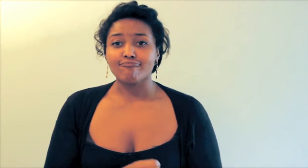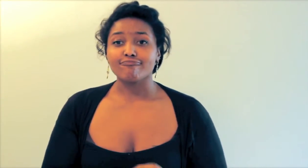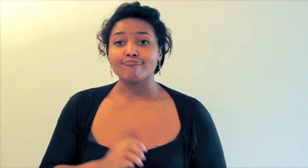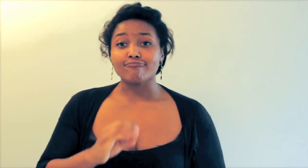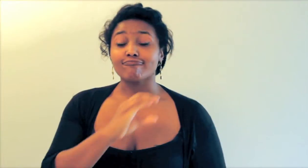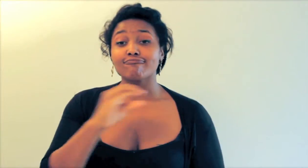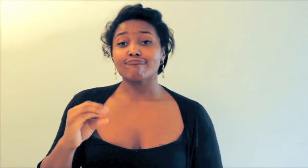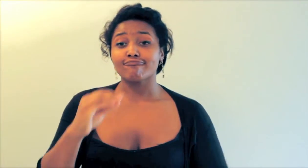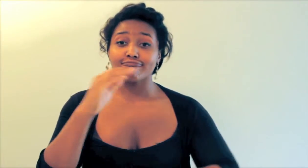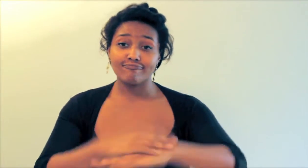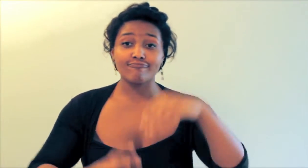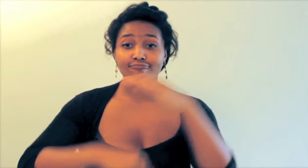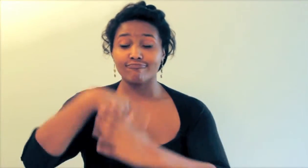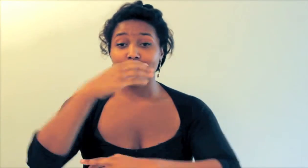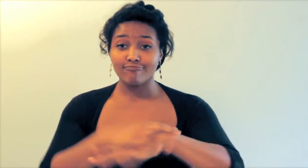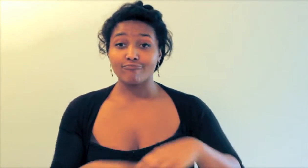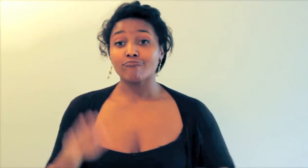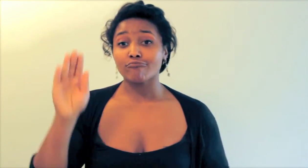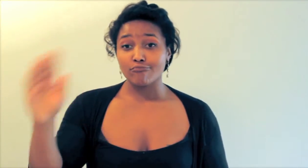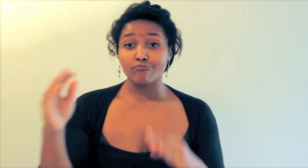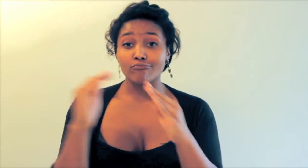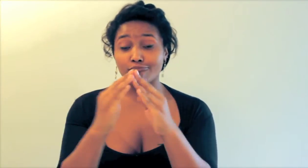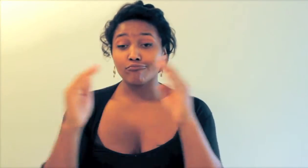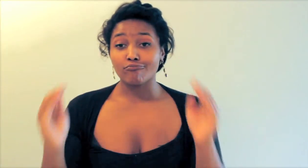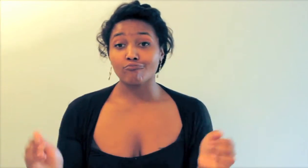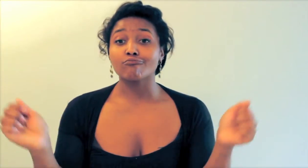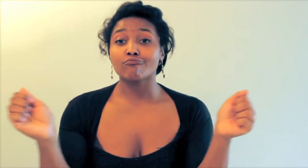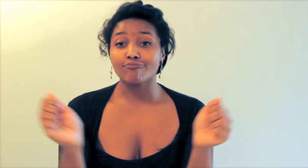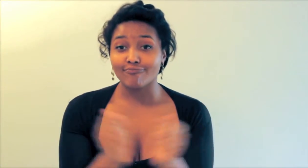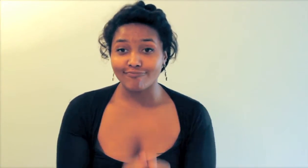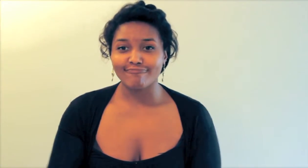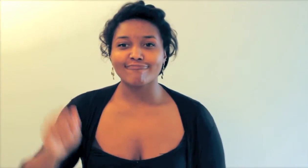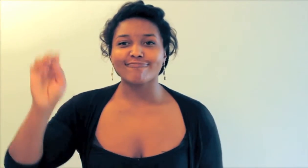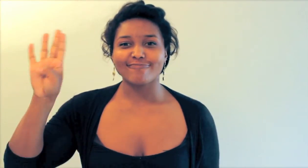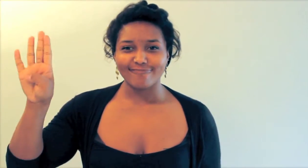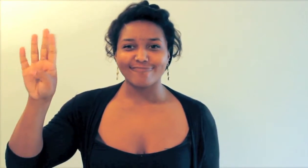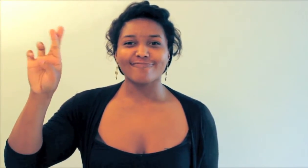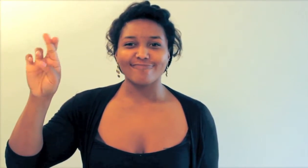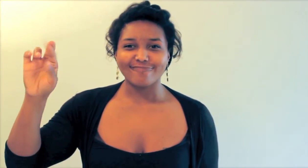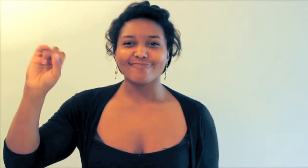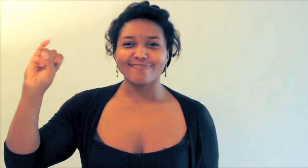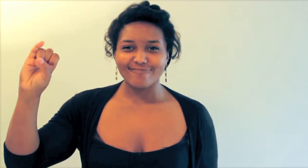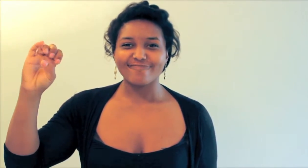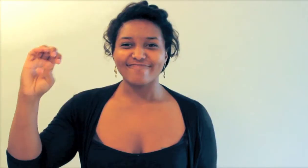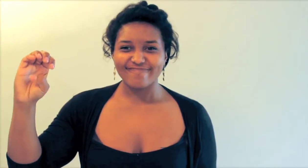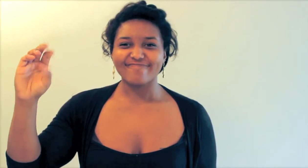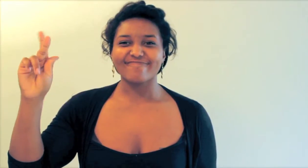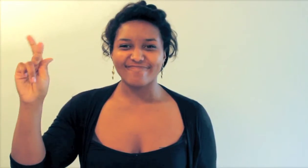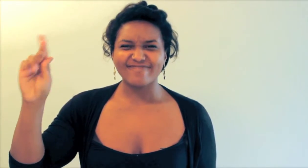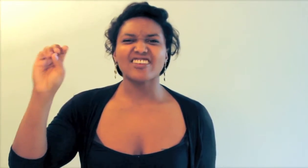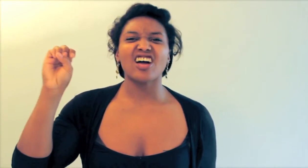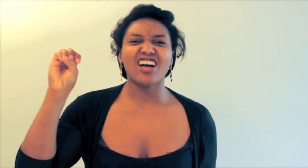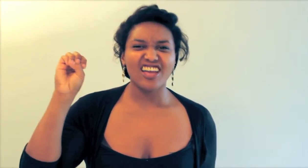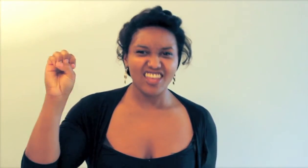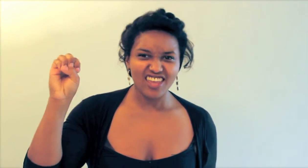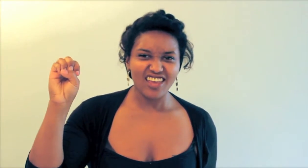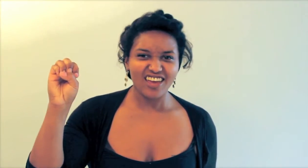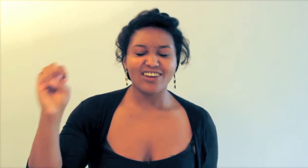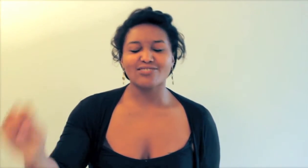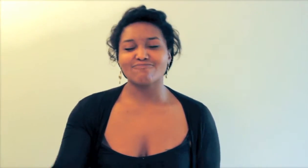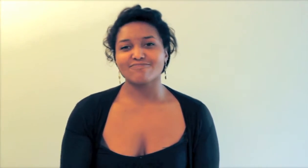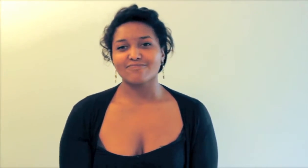and built his house out of brick.